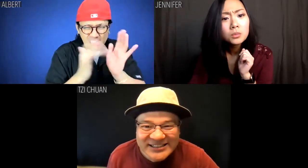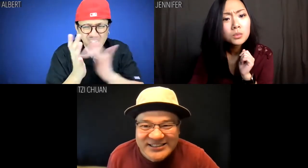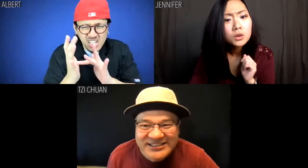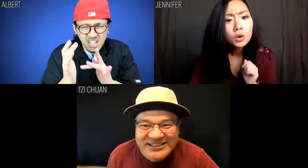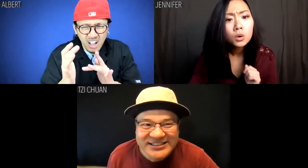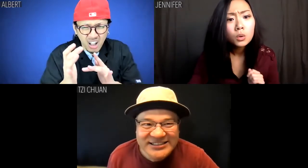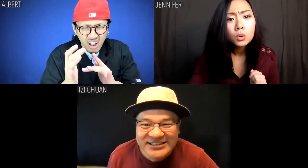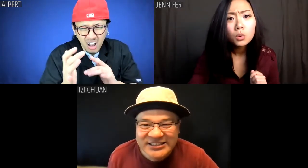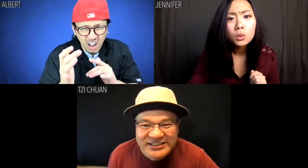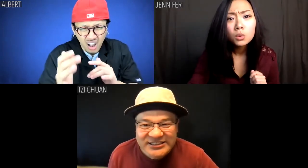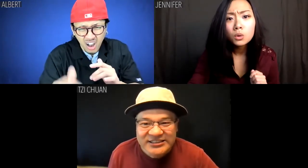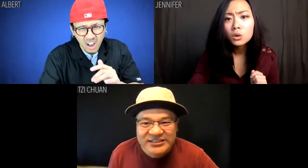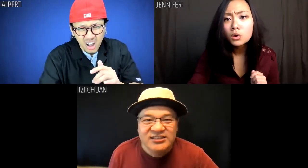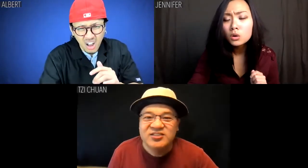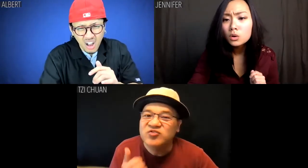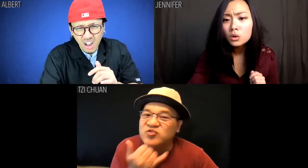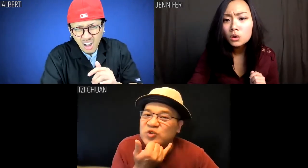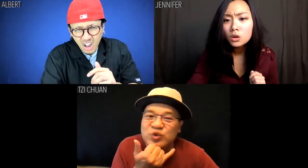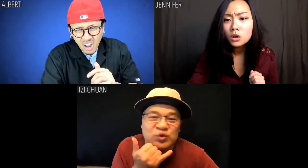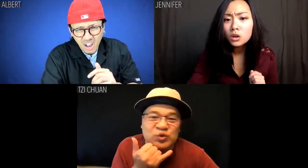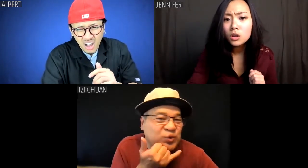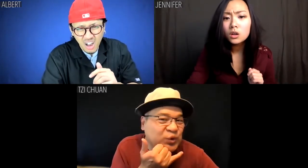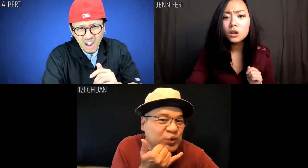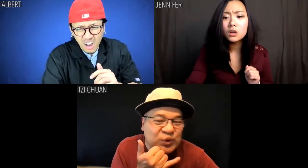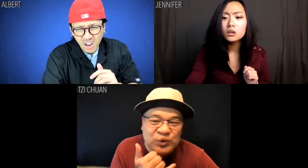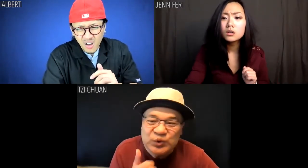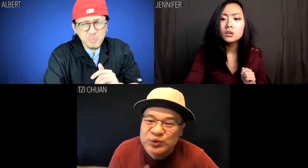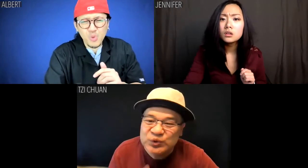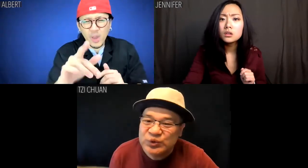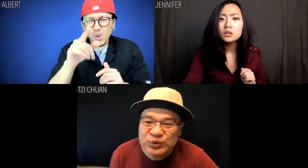Albert: Jesus? Tzi Chuan: Neither of those.